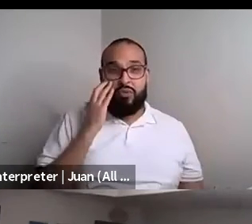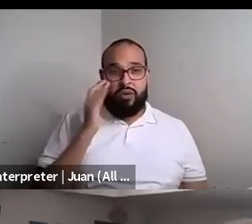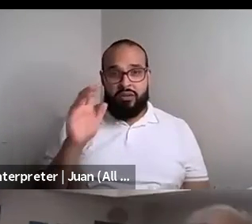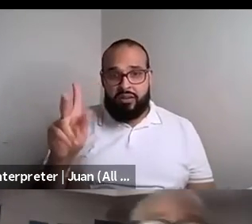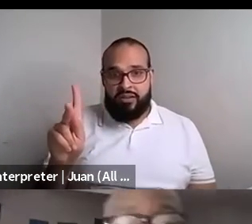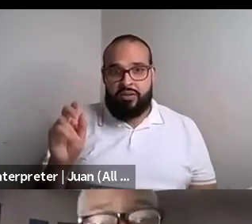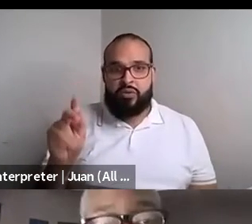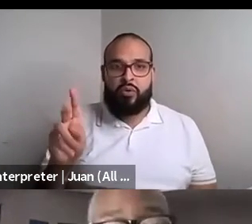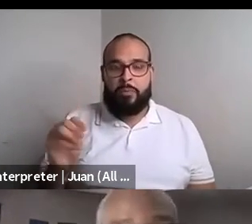Coco.